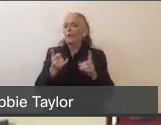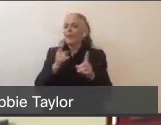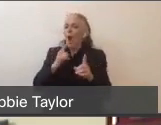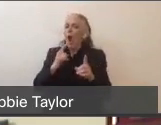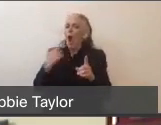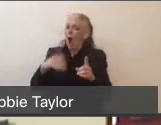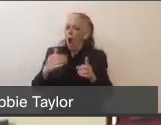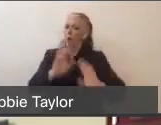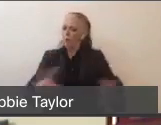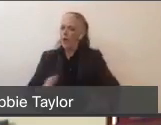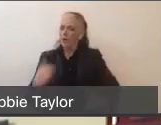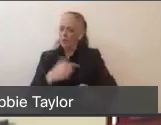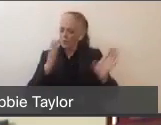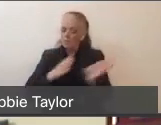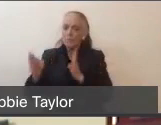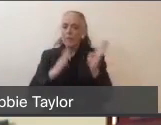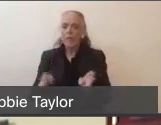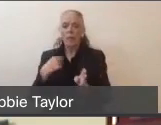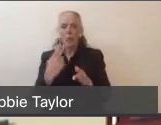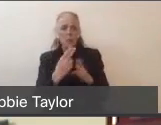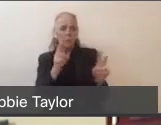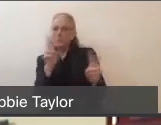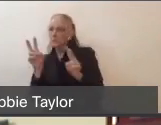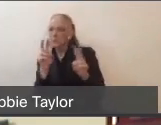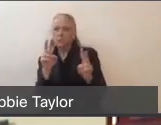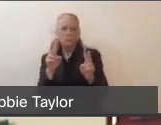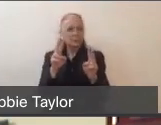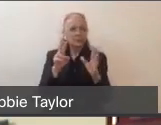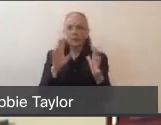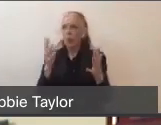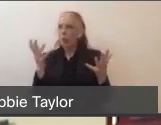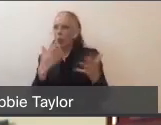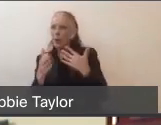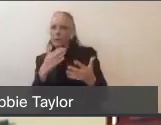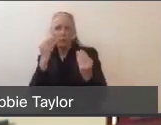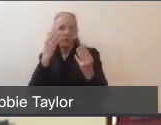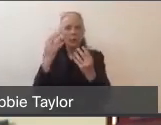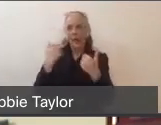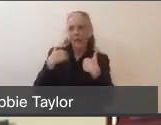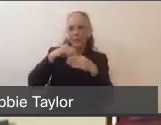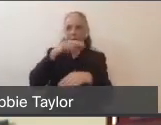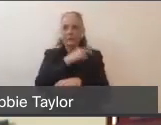and we are using modeling and current data at the hospitals to monitor where we are in that curve